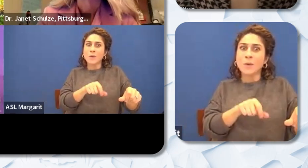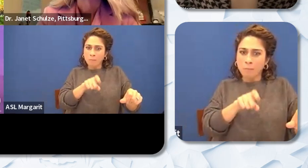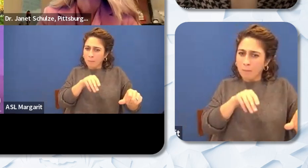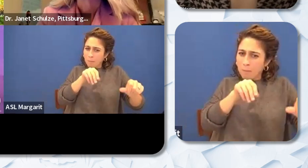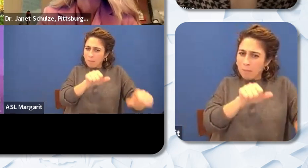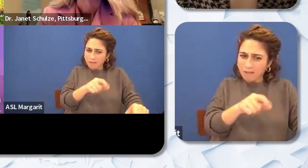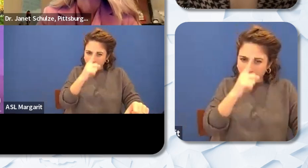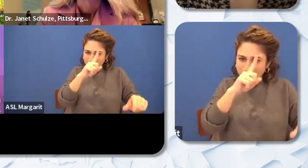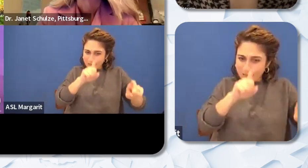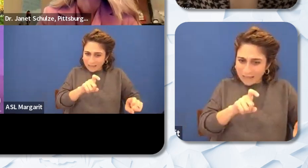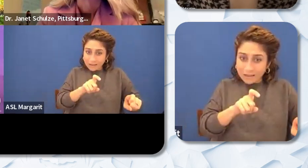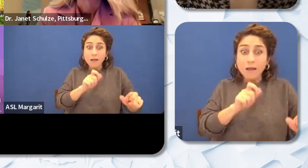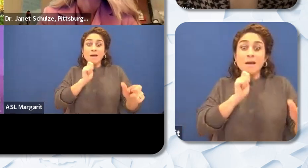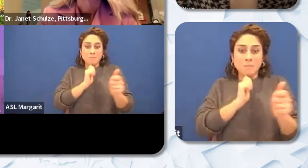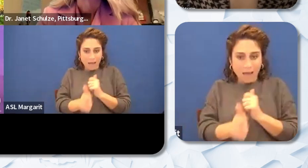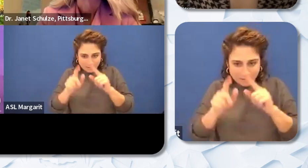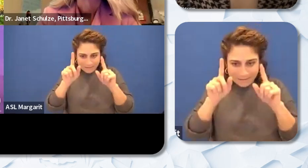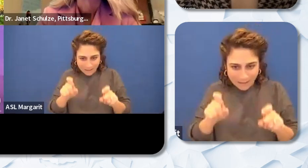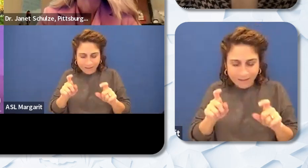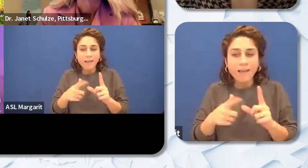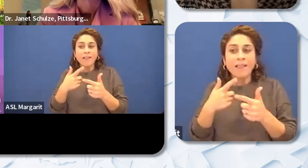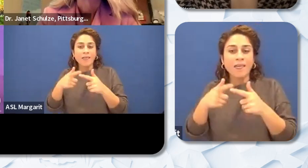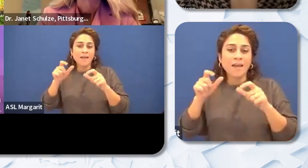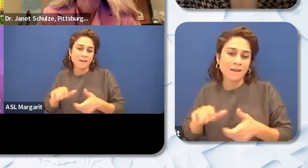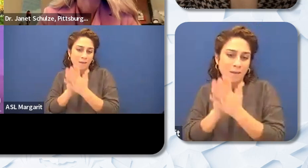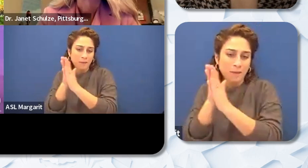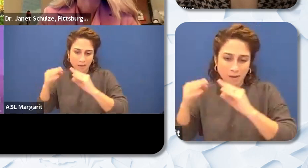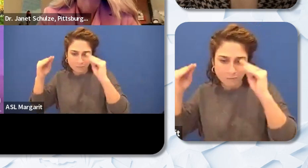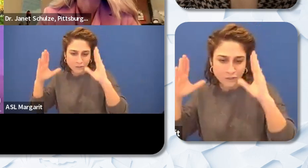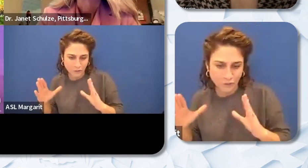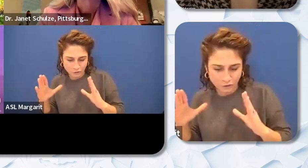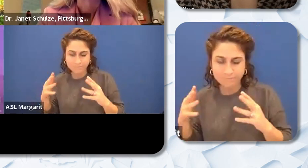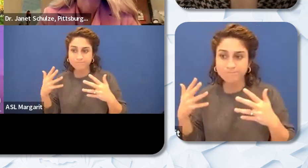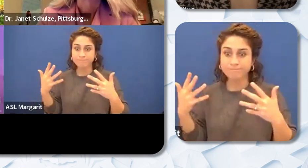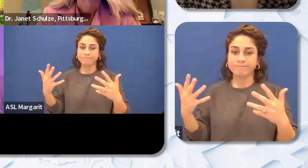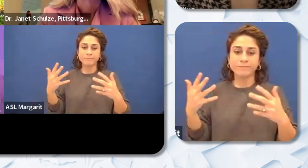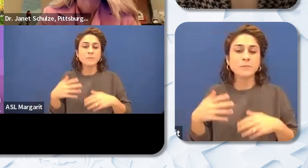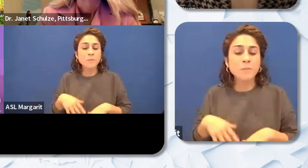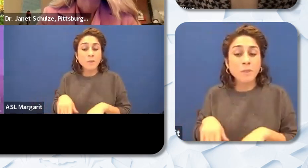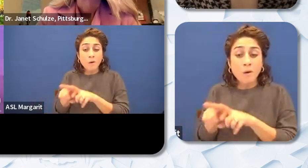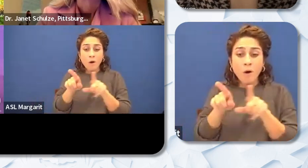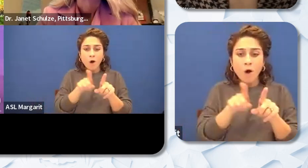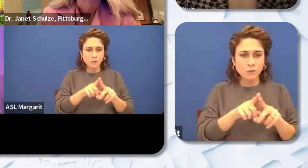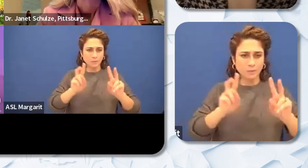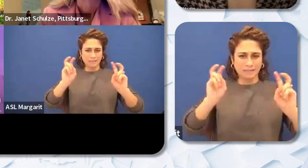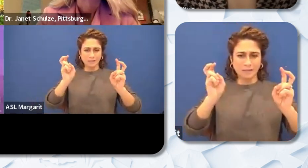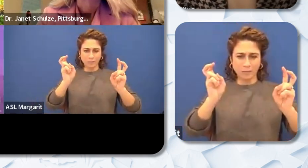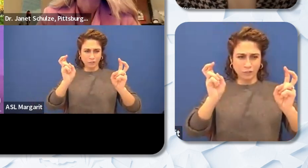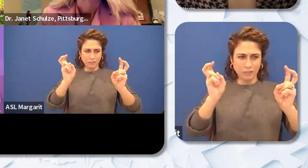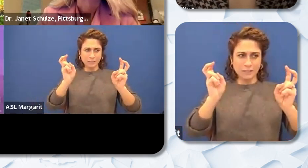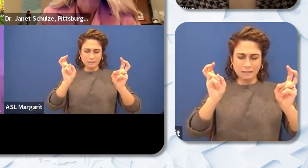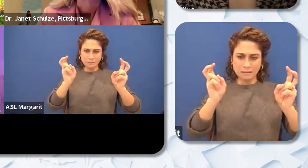The other thing that is is low hanging fruit to me is subject matter competency in preparation